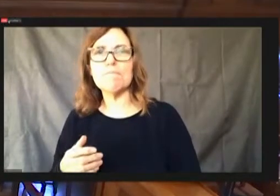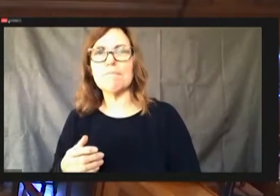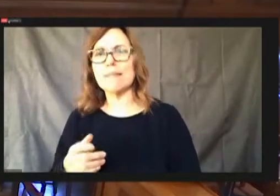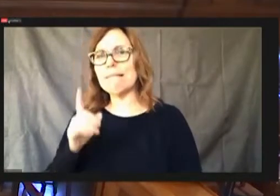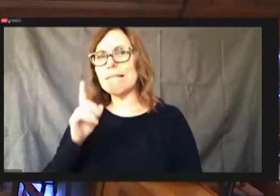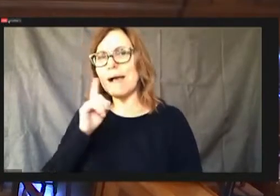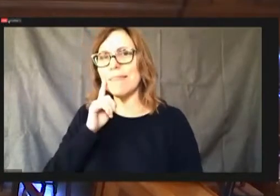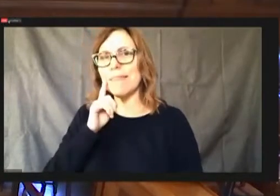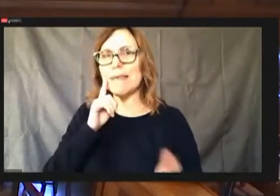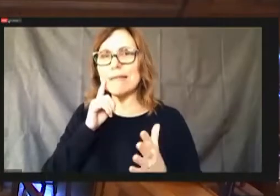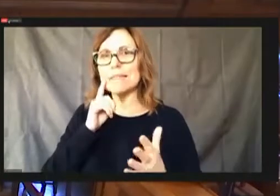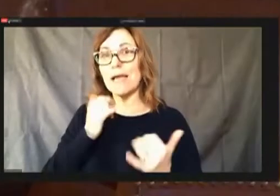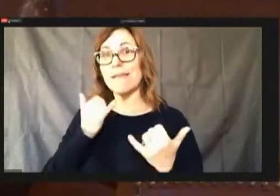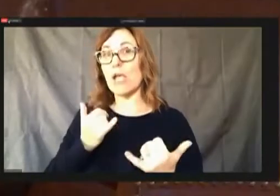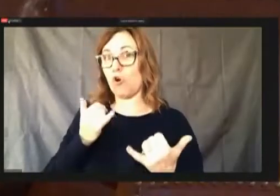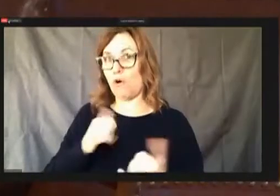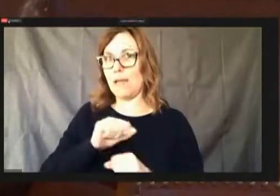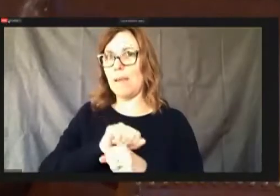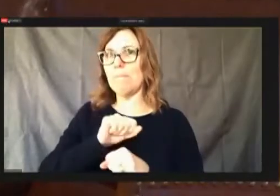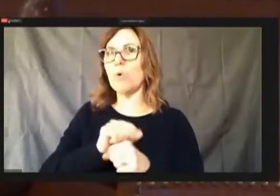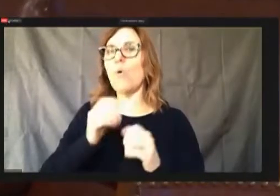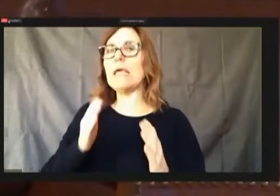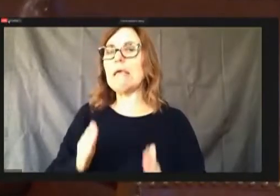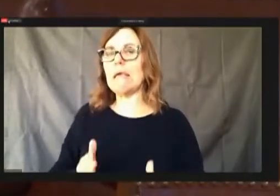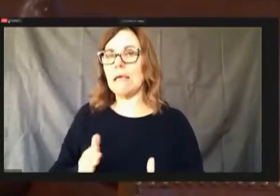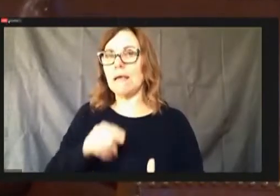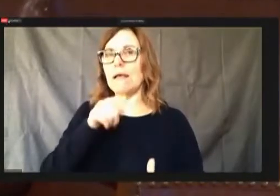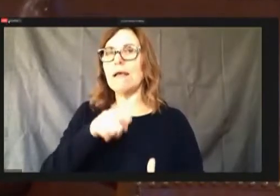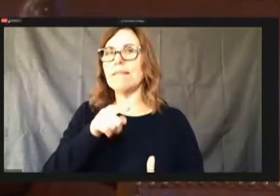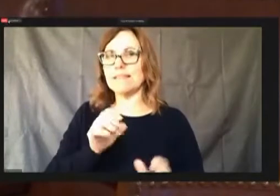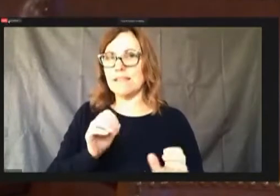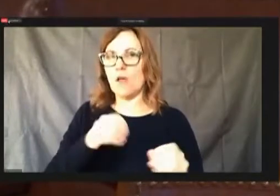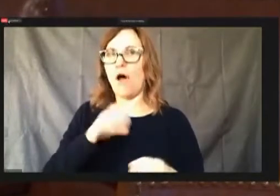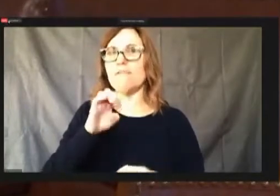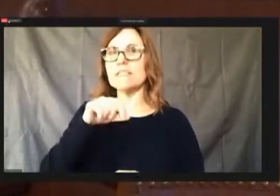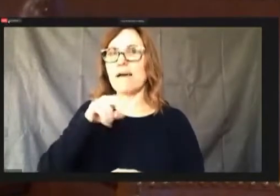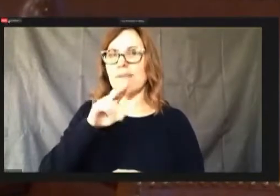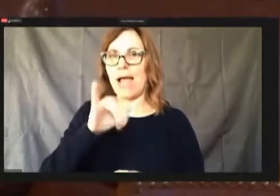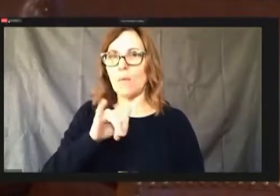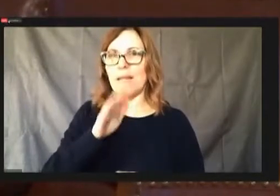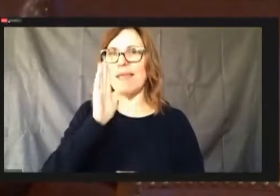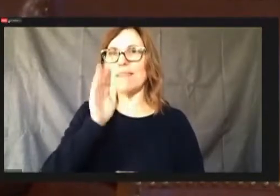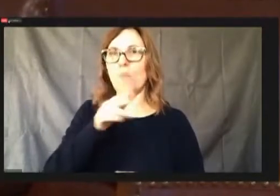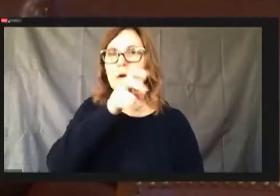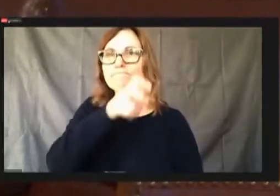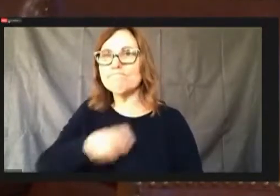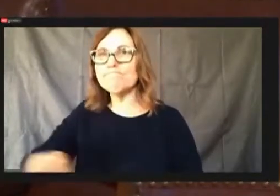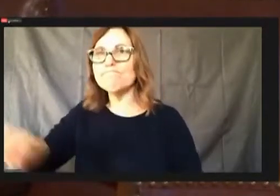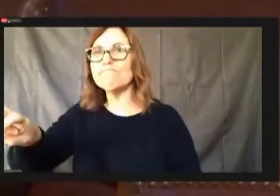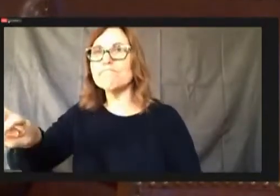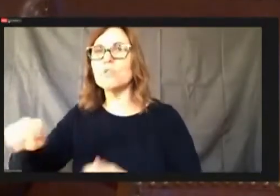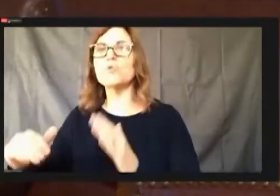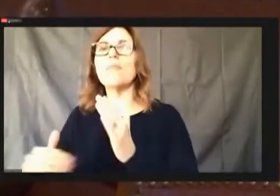Equity that does this word, that will then move over into the new office stands alone,